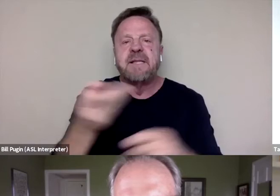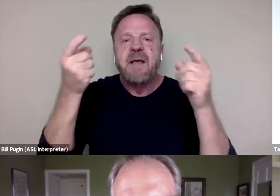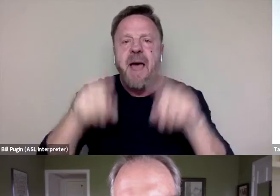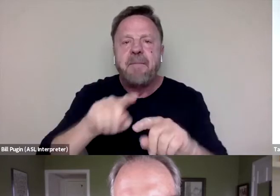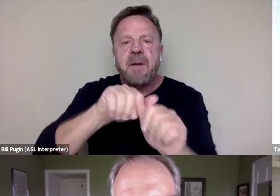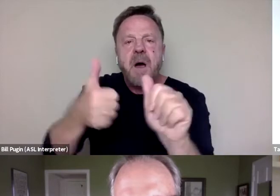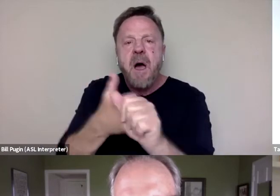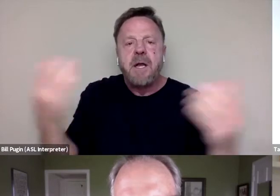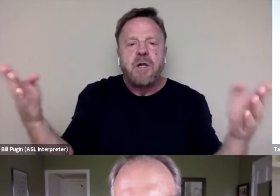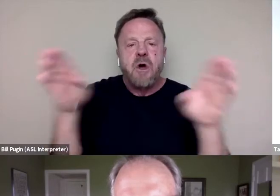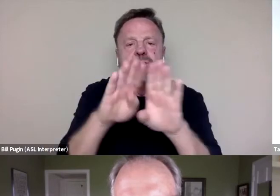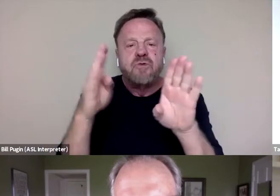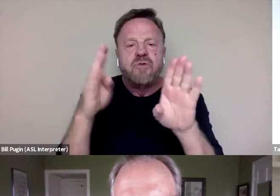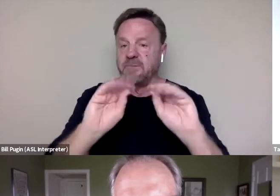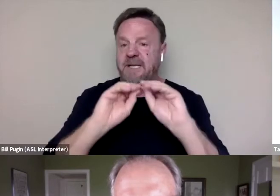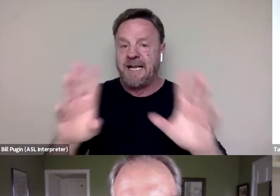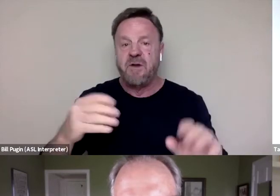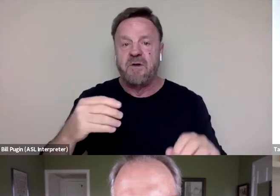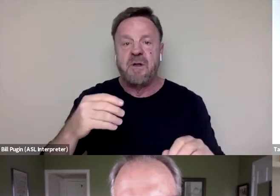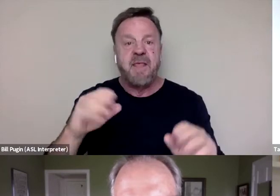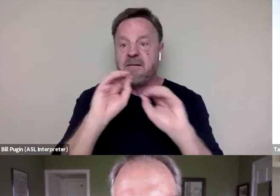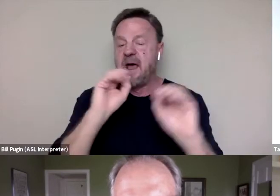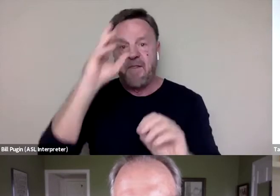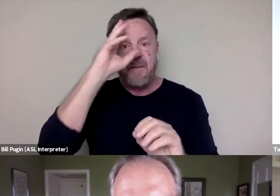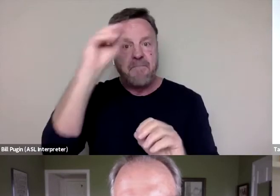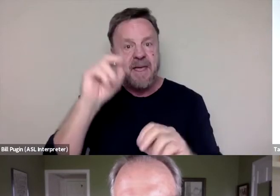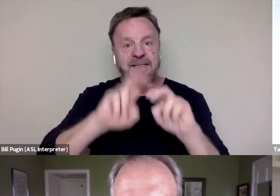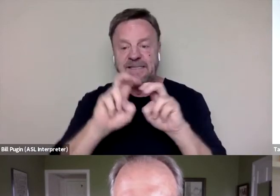it was clear to me that none of the men sitting around that table would help me.